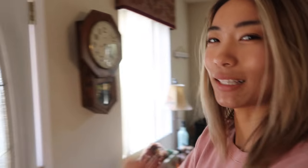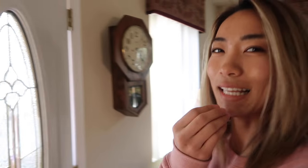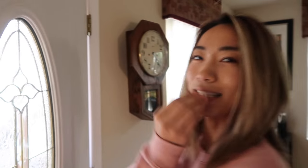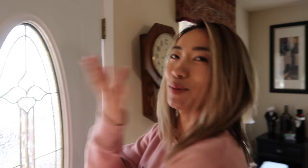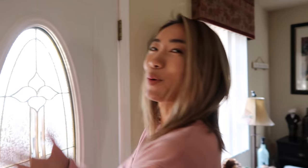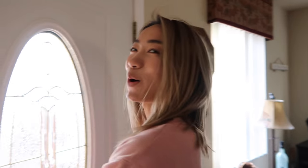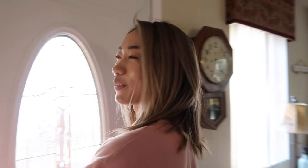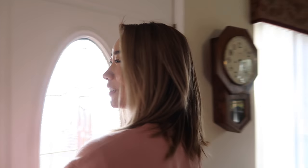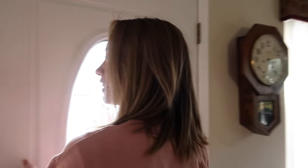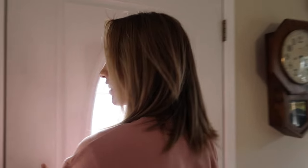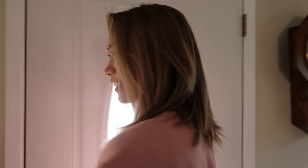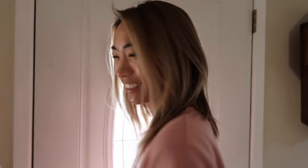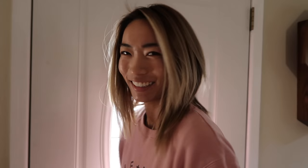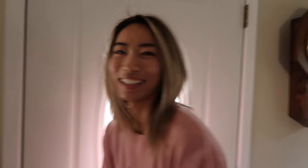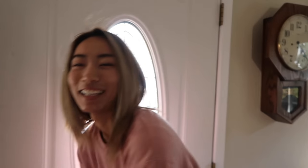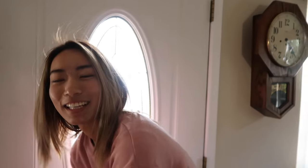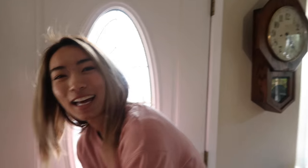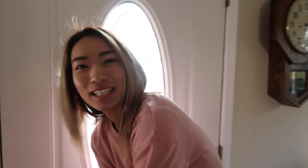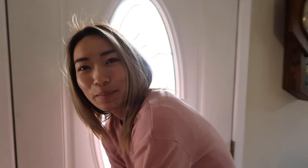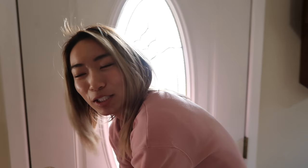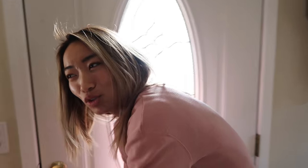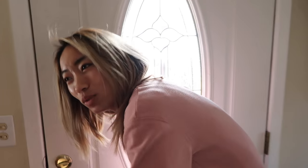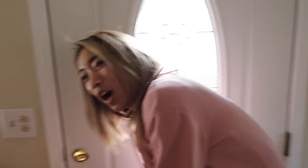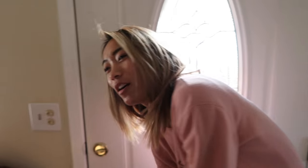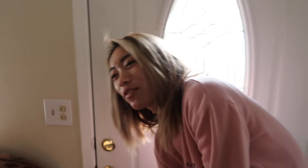ooo, it's nice and warm Got to take my shoes off